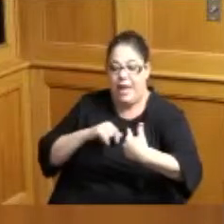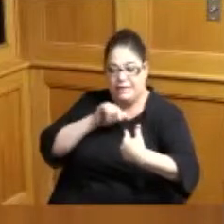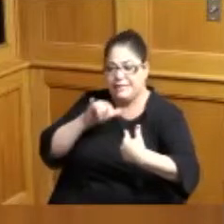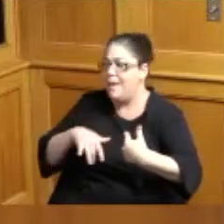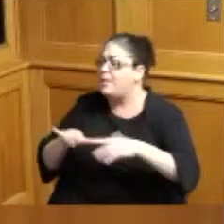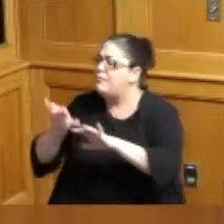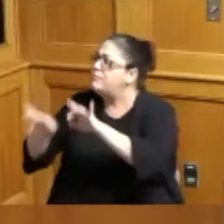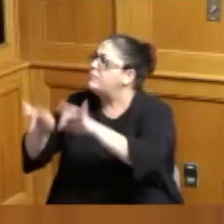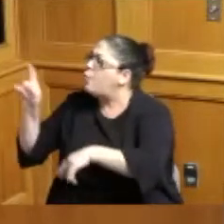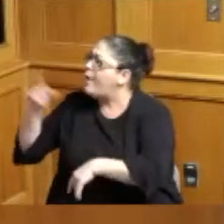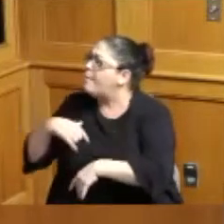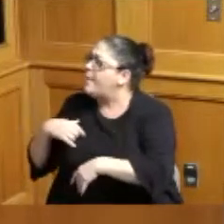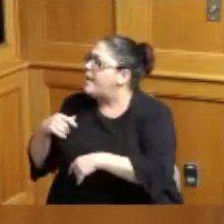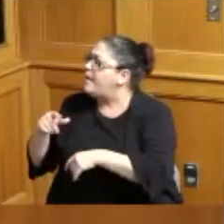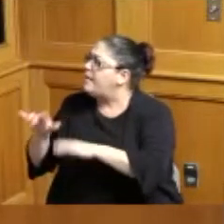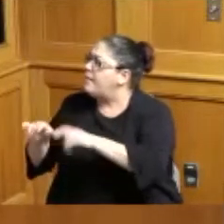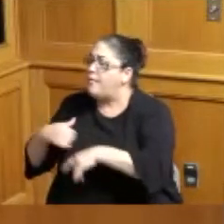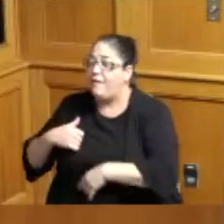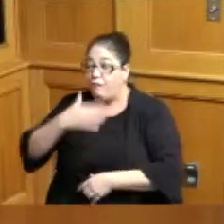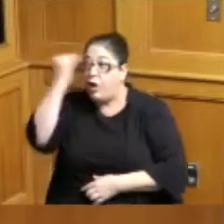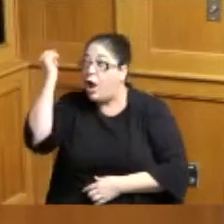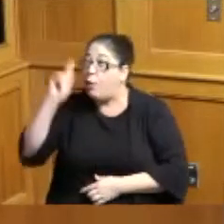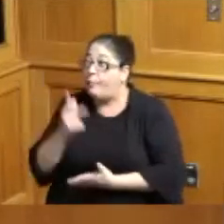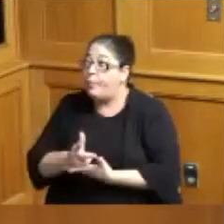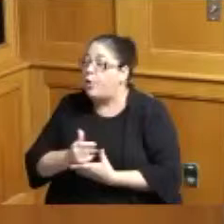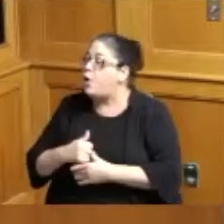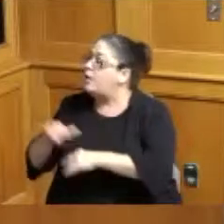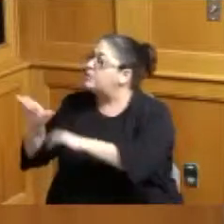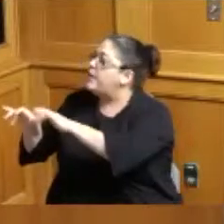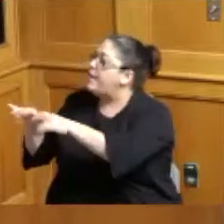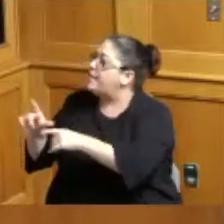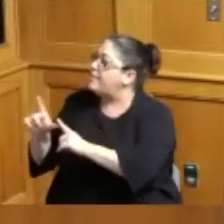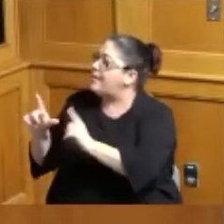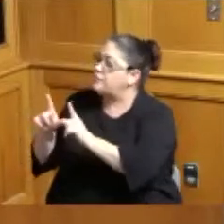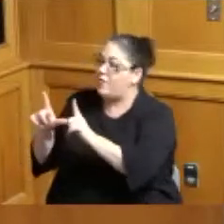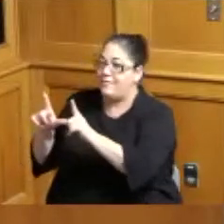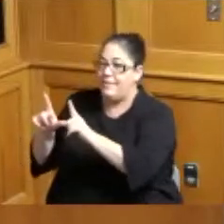and it'll tell you exactly where you parked so that's what this system is that we're going to